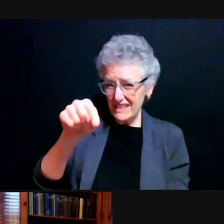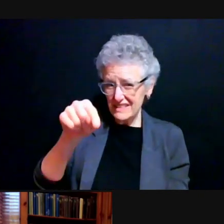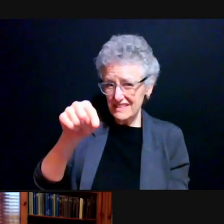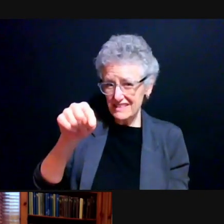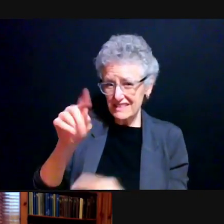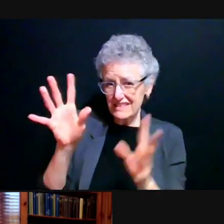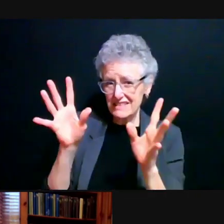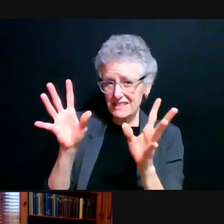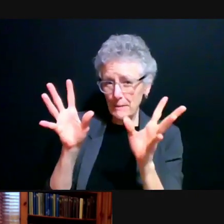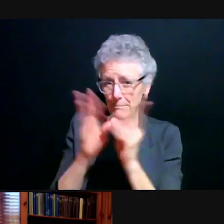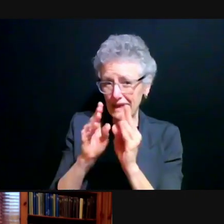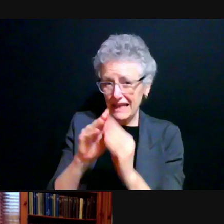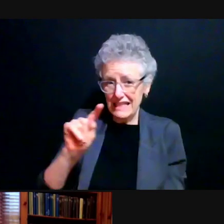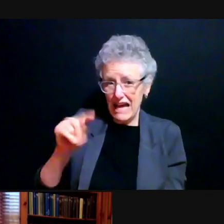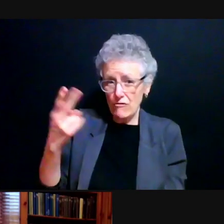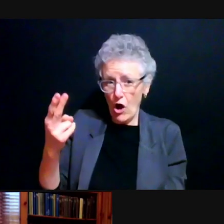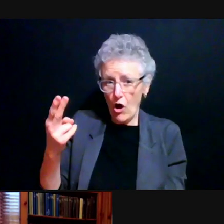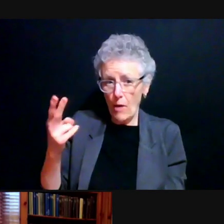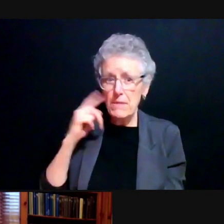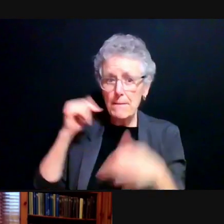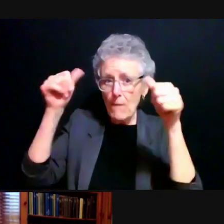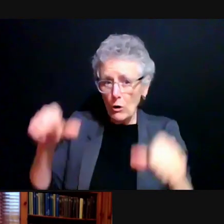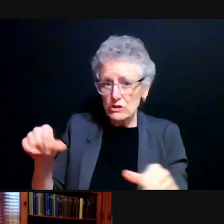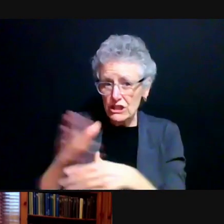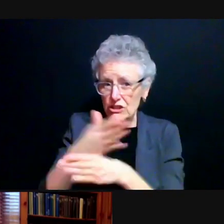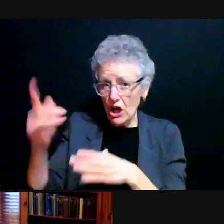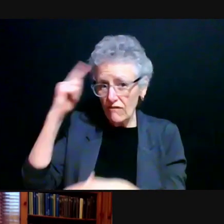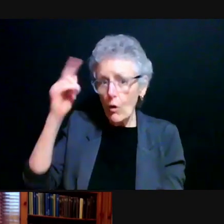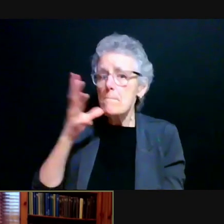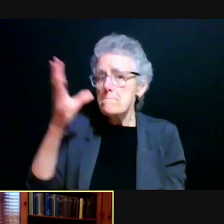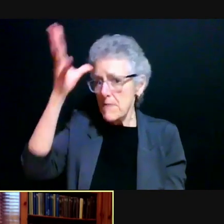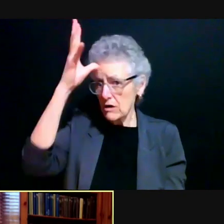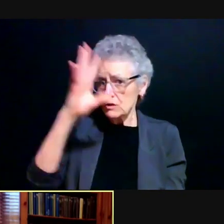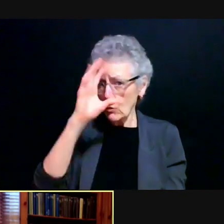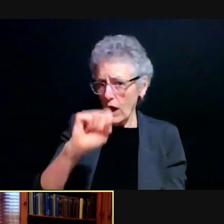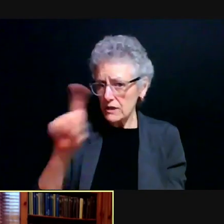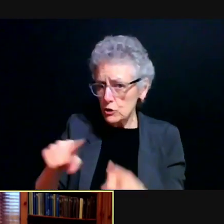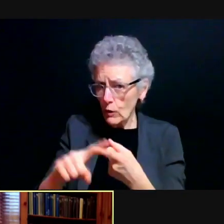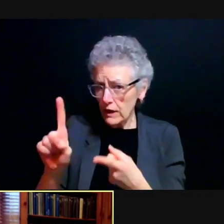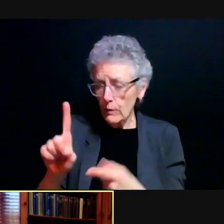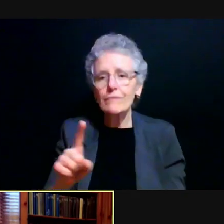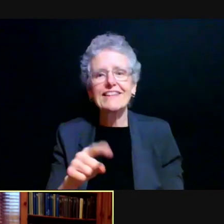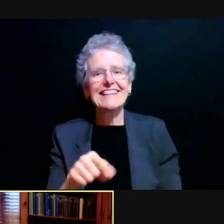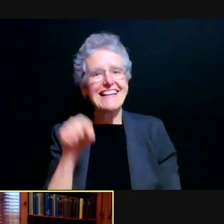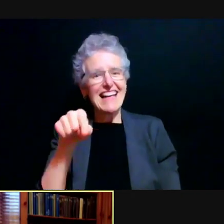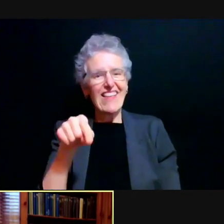this particular town hall be shared for parents to watch. [President Russel] Yep, we post the link